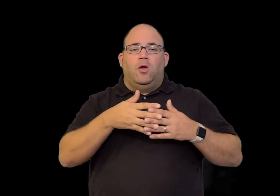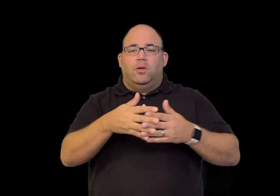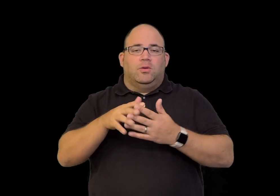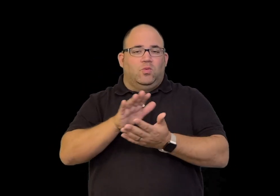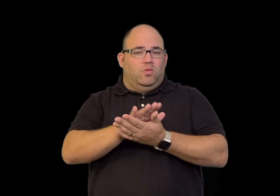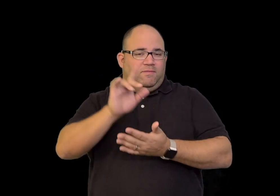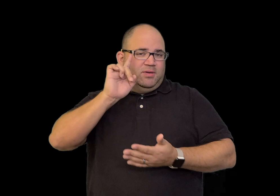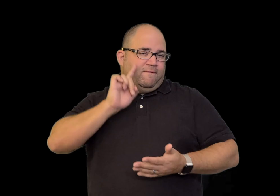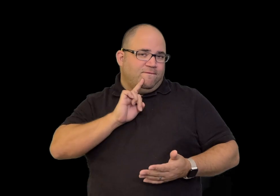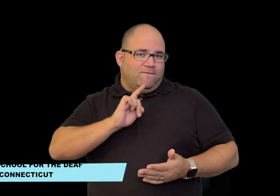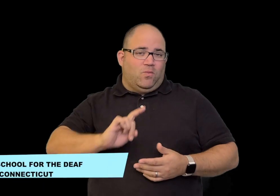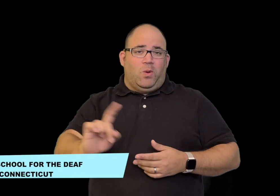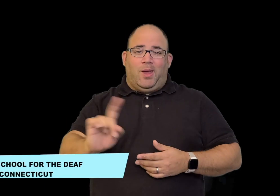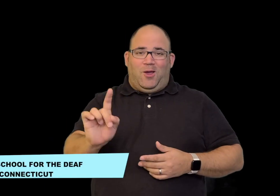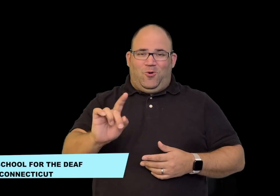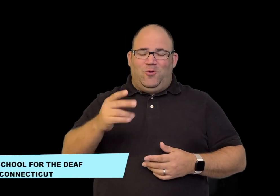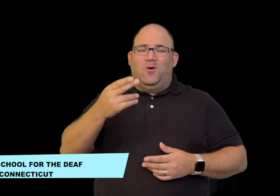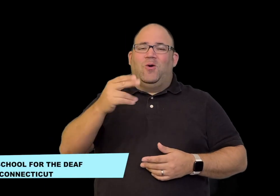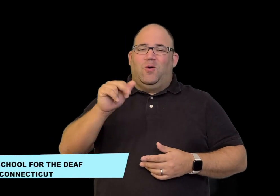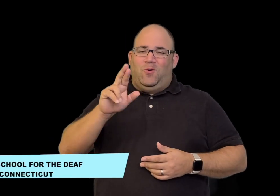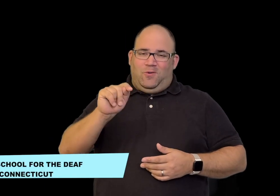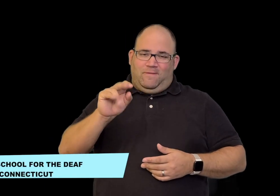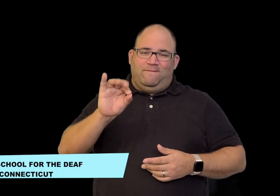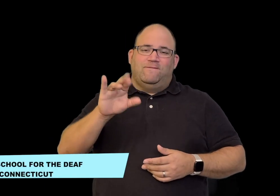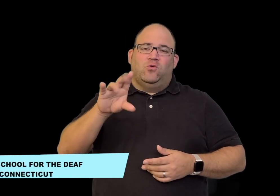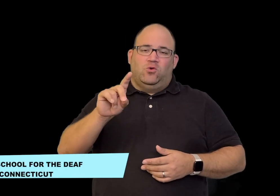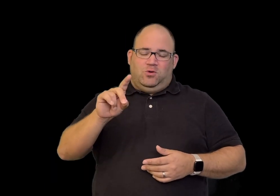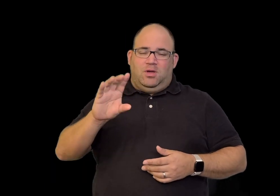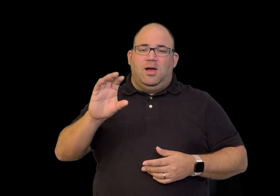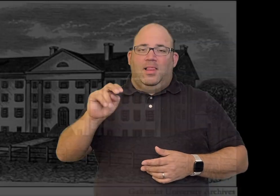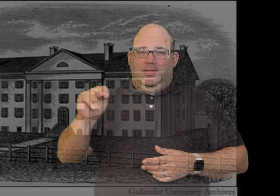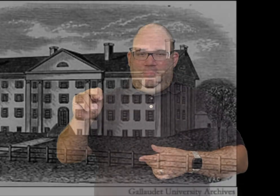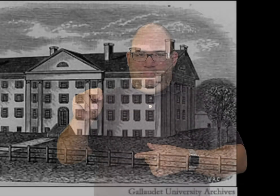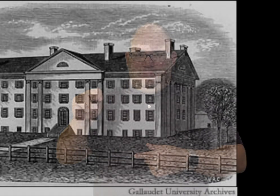American School for the Deaf, in Hartford.